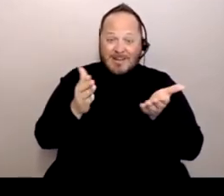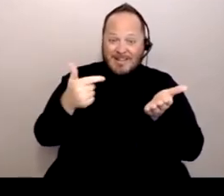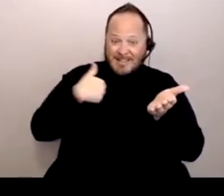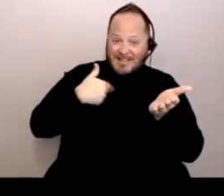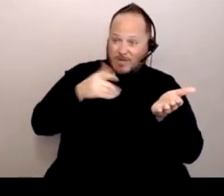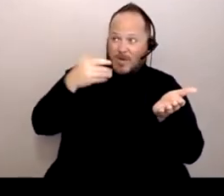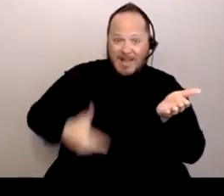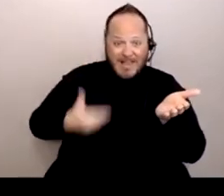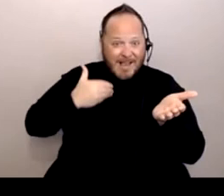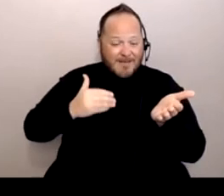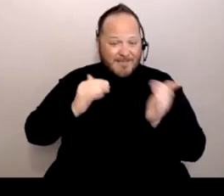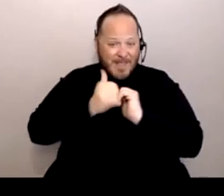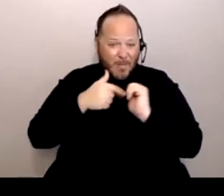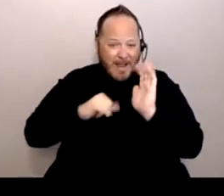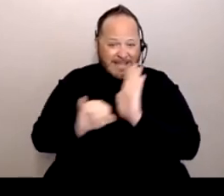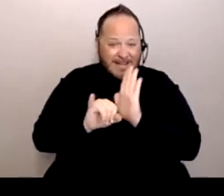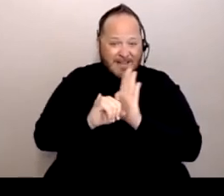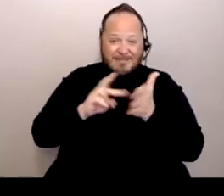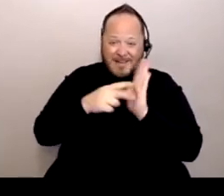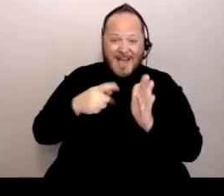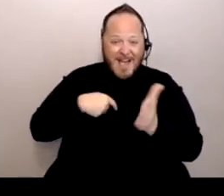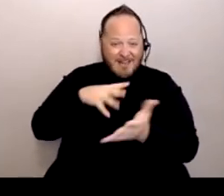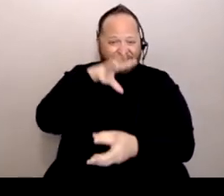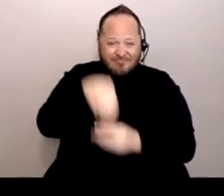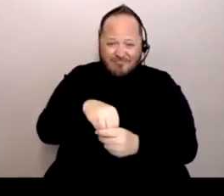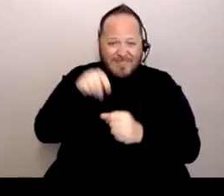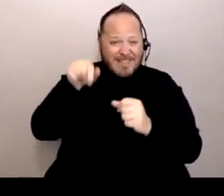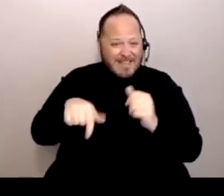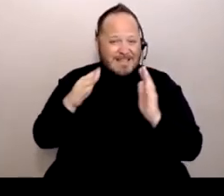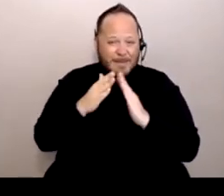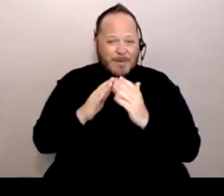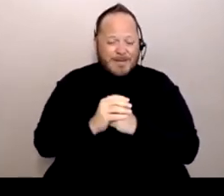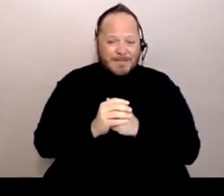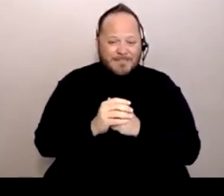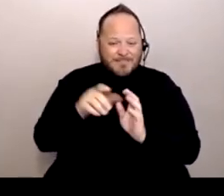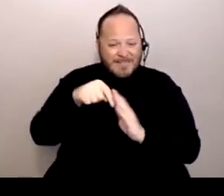So I am right there in that community." Deeper connections. We have to make sure-